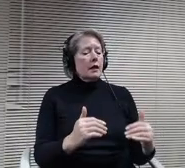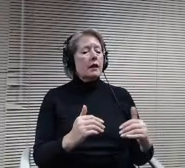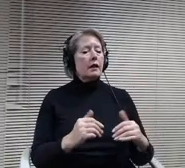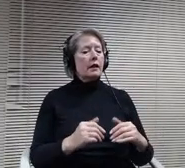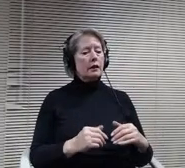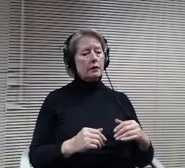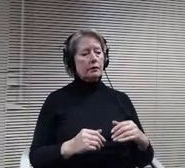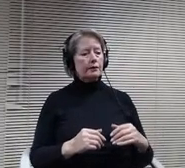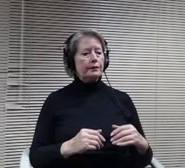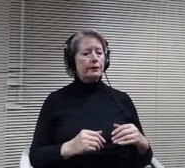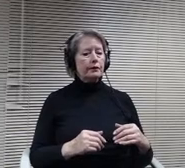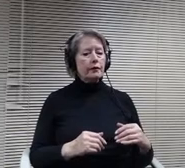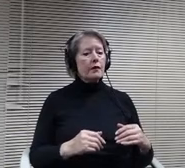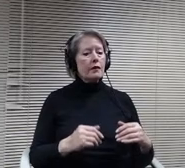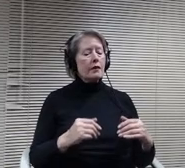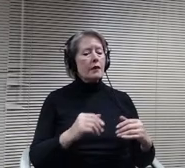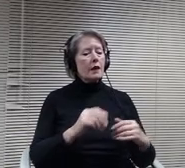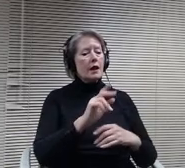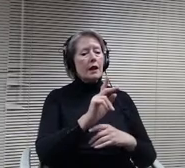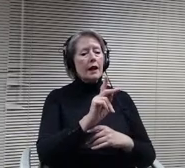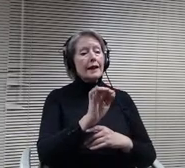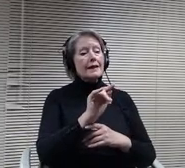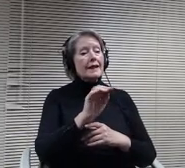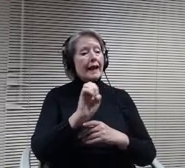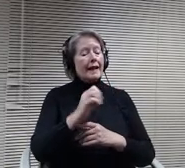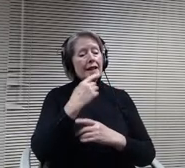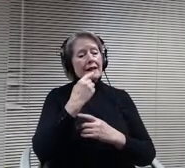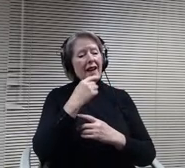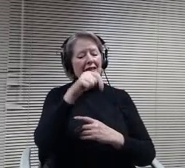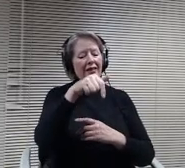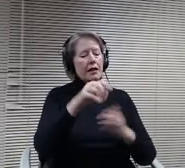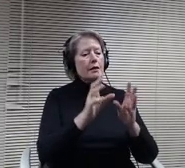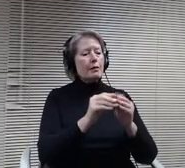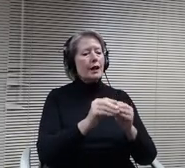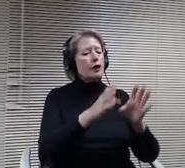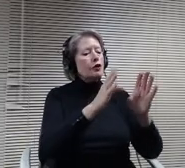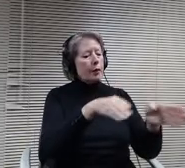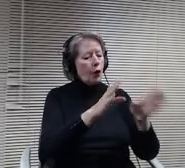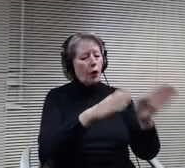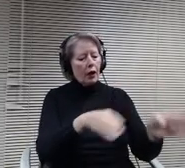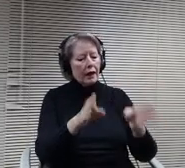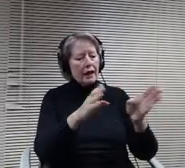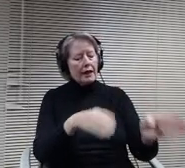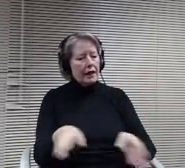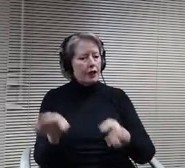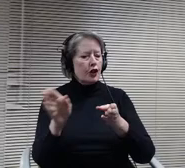organizational meeting. We will move back to the organization of the school Board where we set